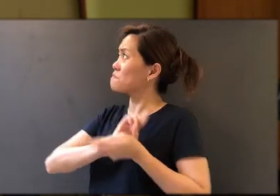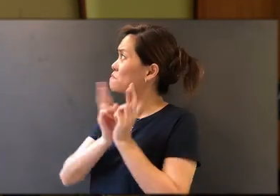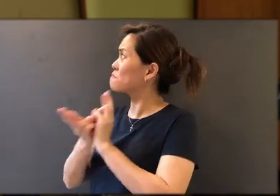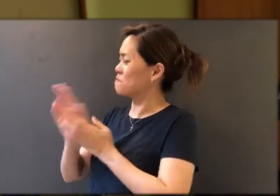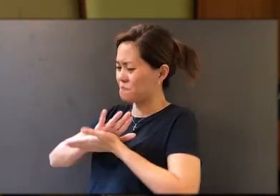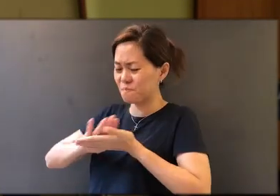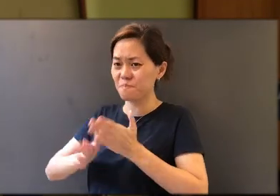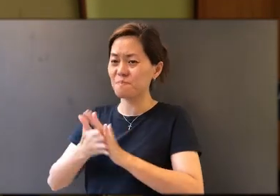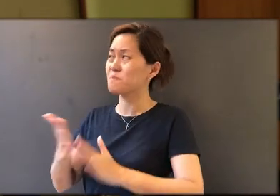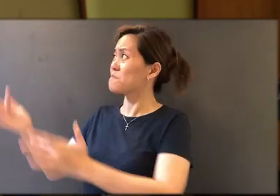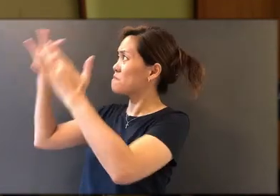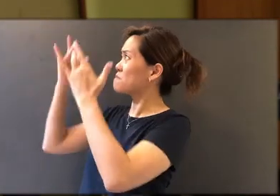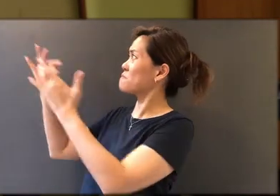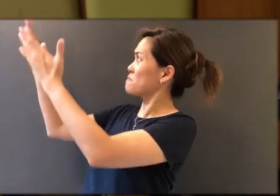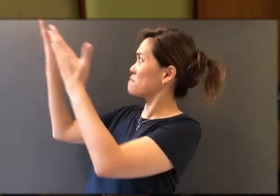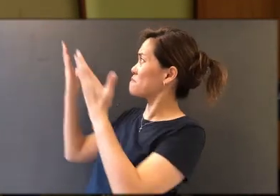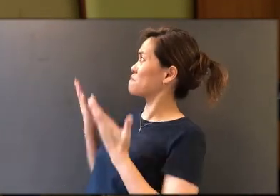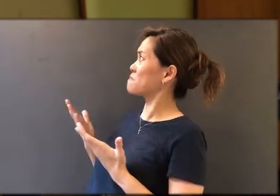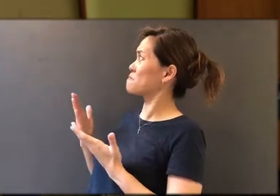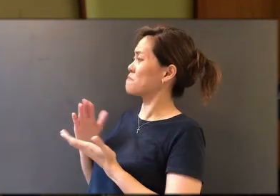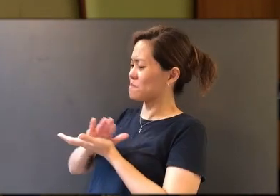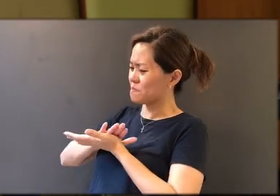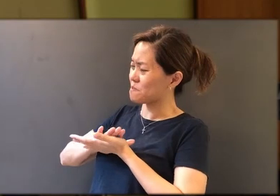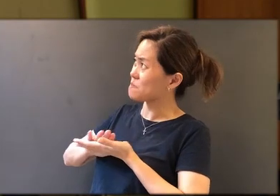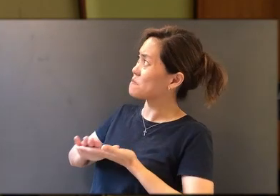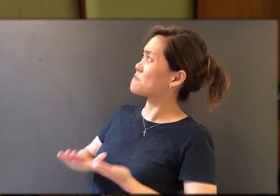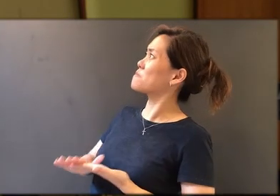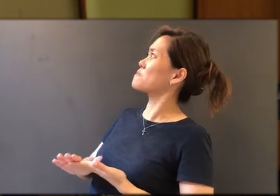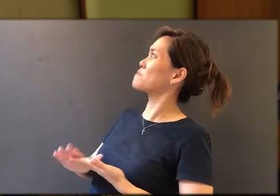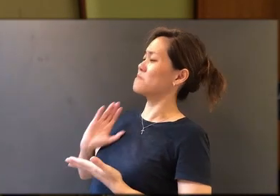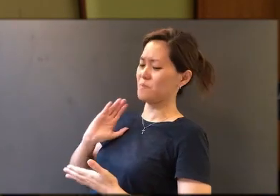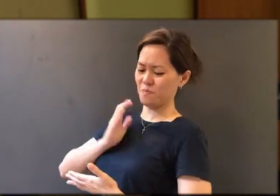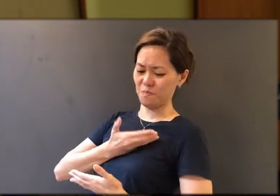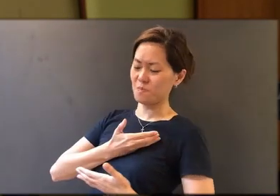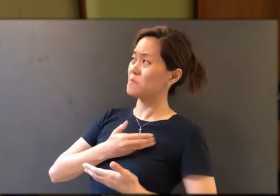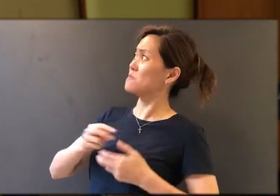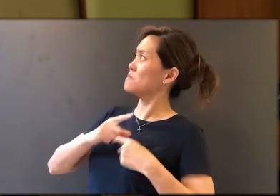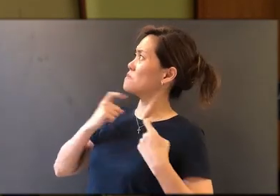mercy upon us. Pardon and deliver us from all our sins.